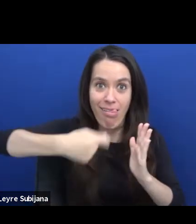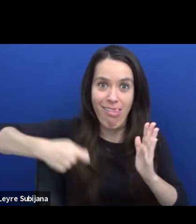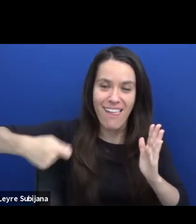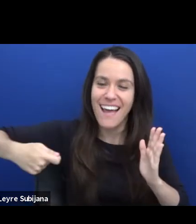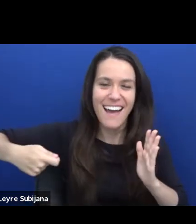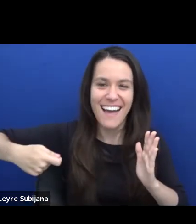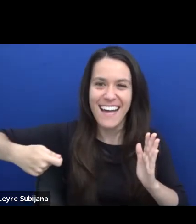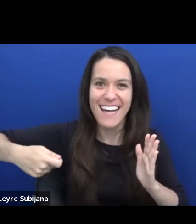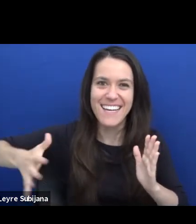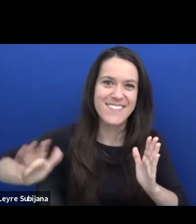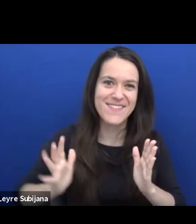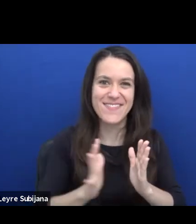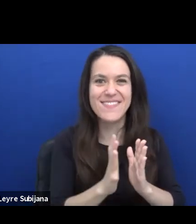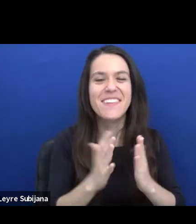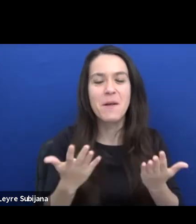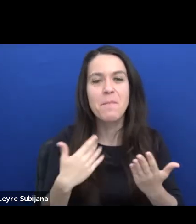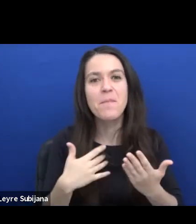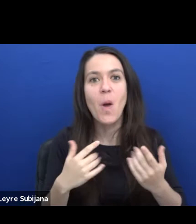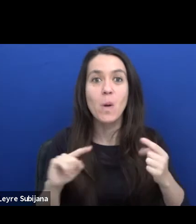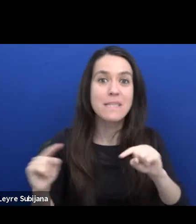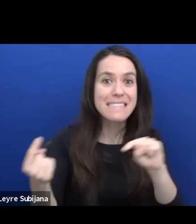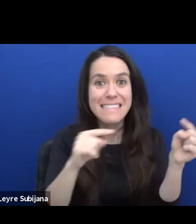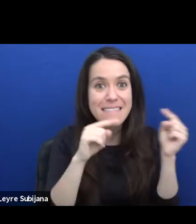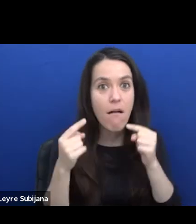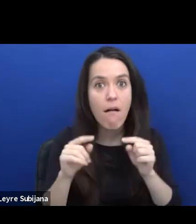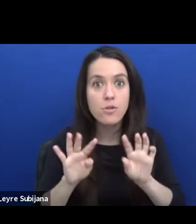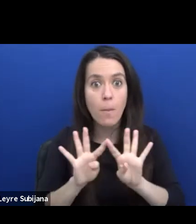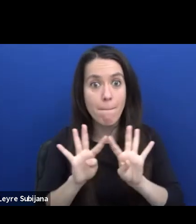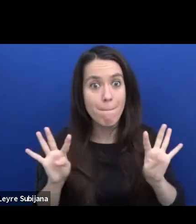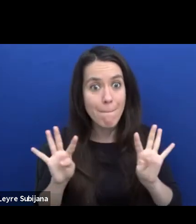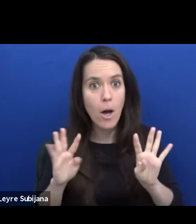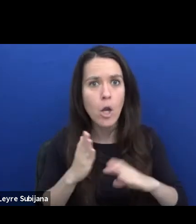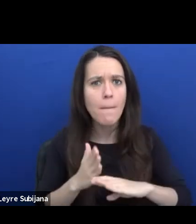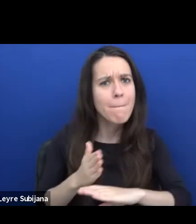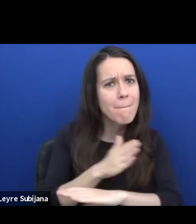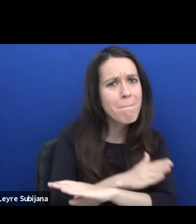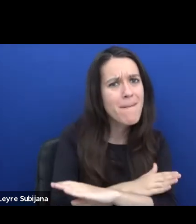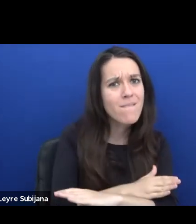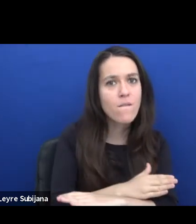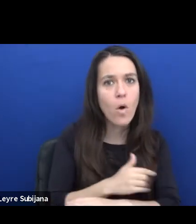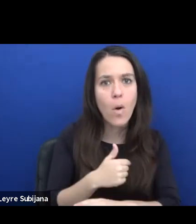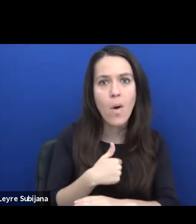and before we get into the discussion with our panelists, we will give a couple of young theatre makers